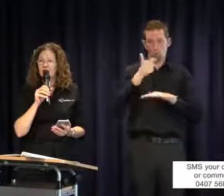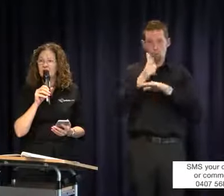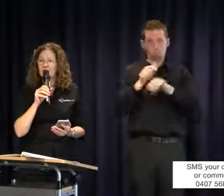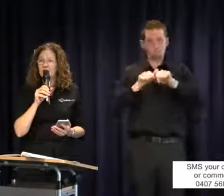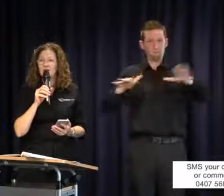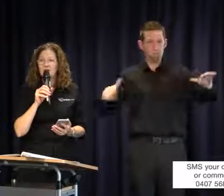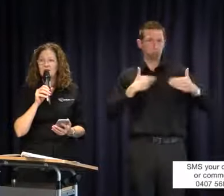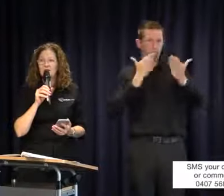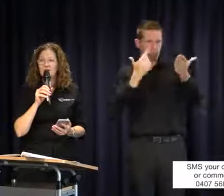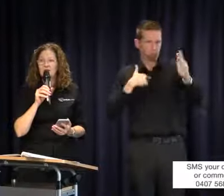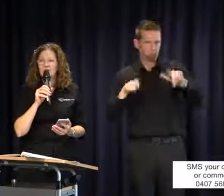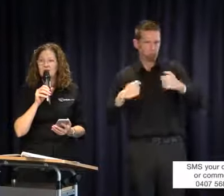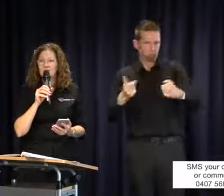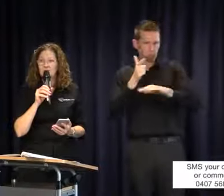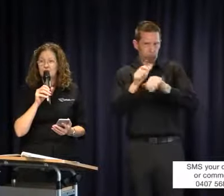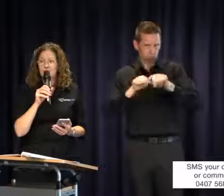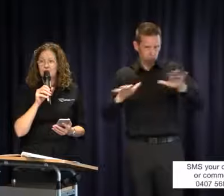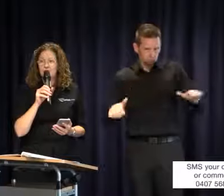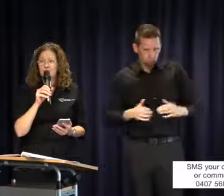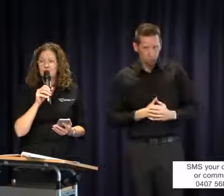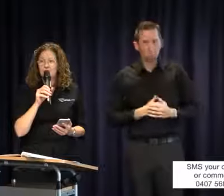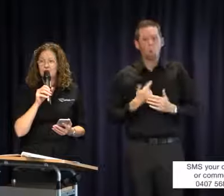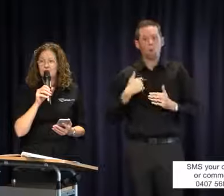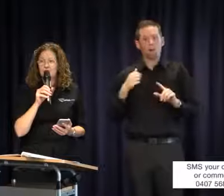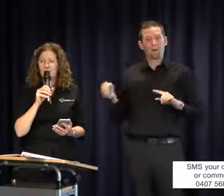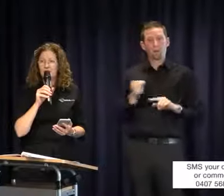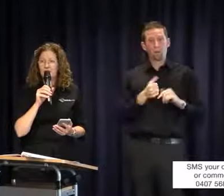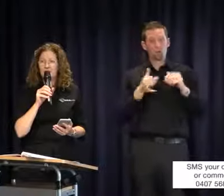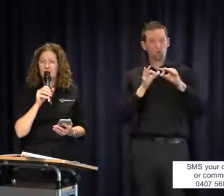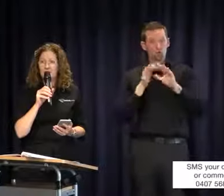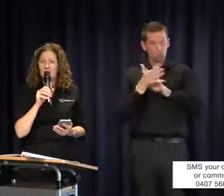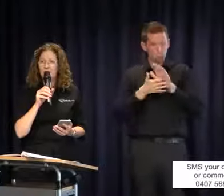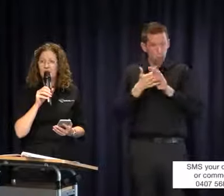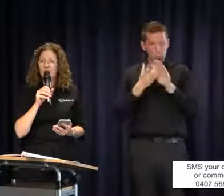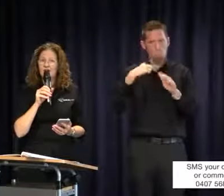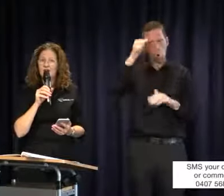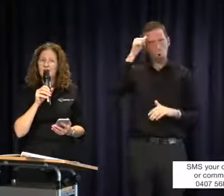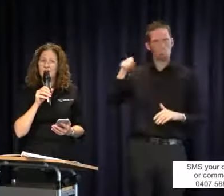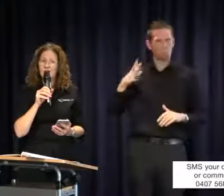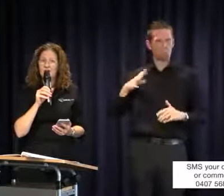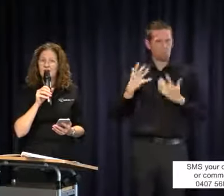it. We provided interpreters because we knew that that would be necessary. We did not get